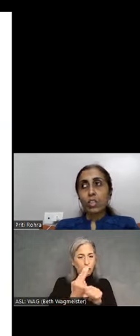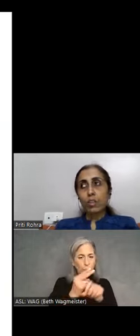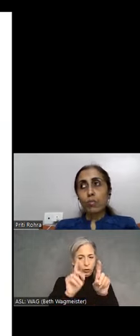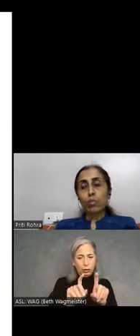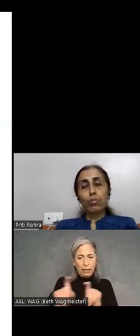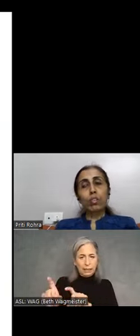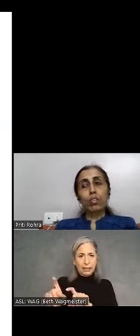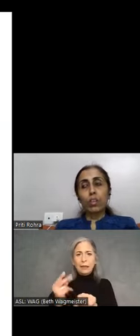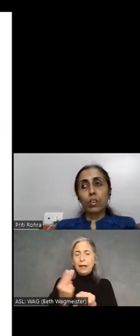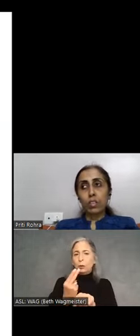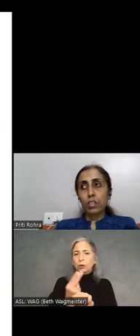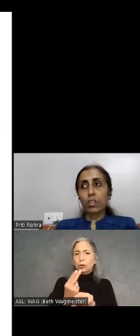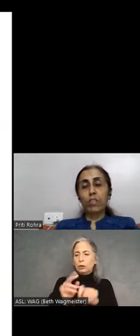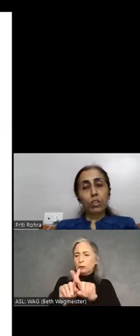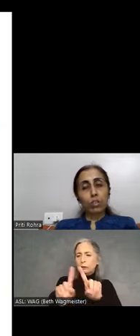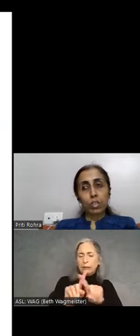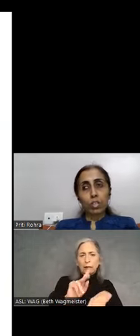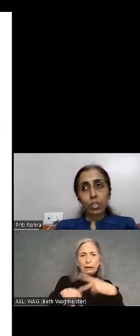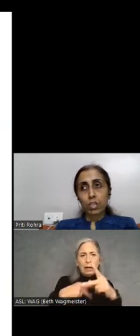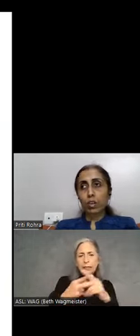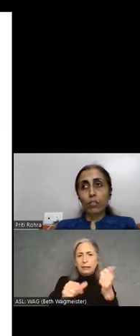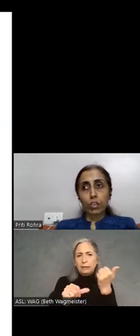they would use the different assistive technology devices in the office as well.